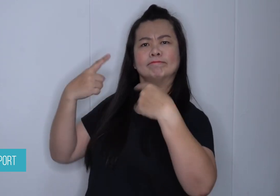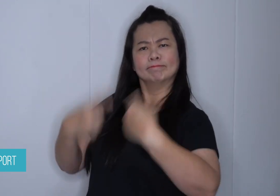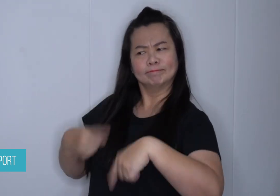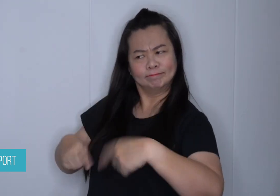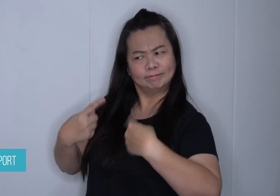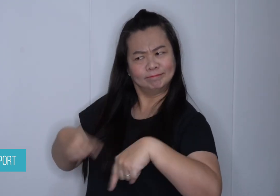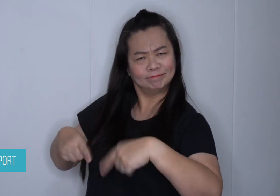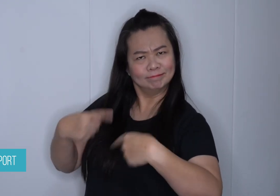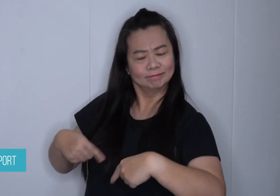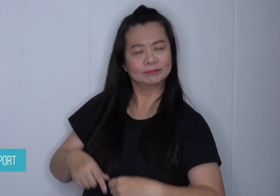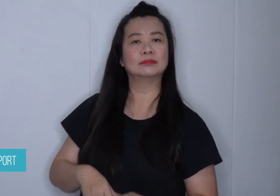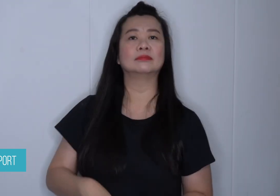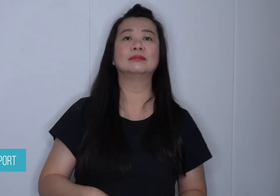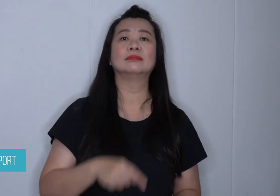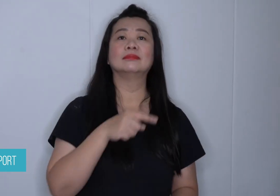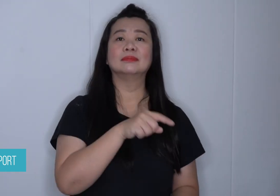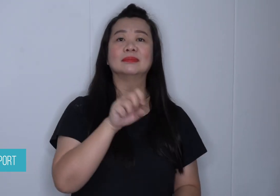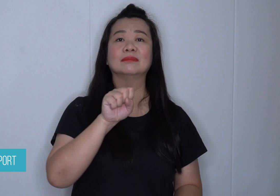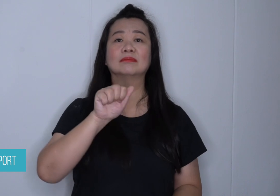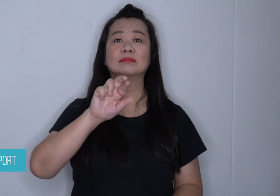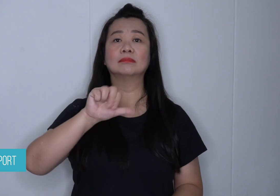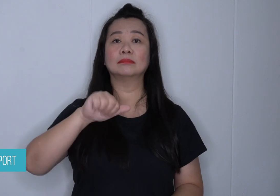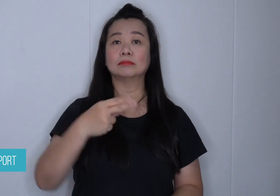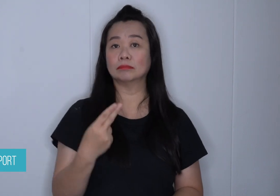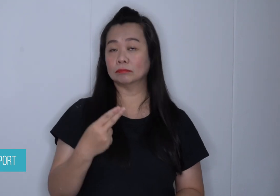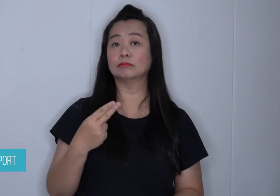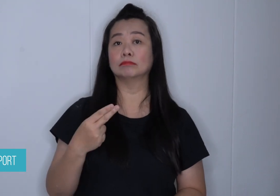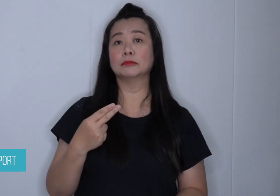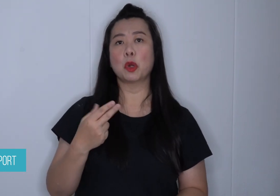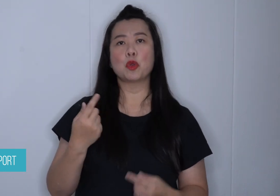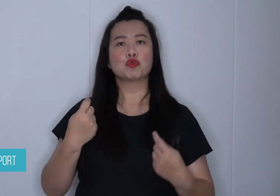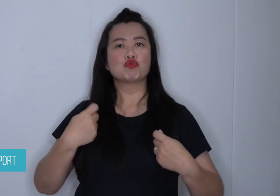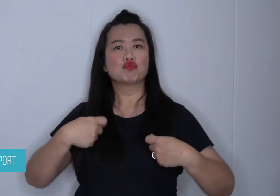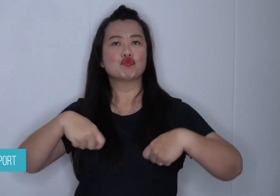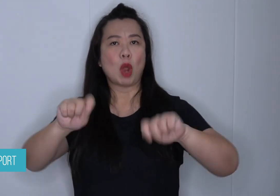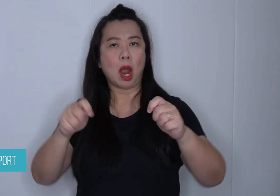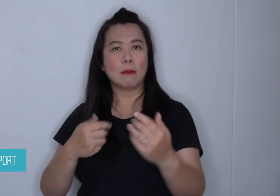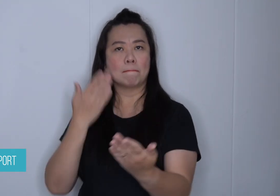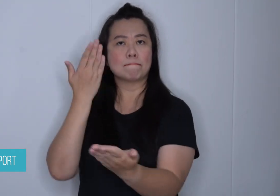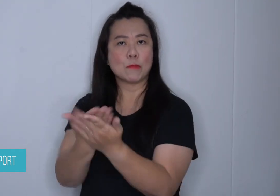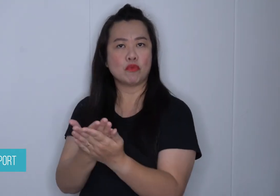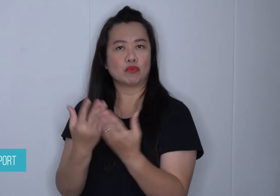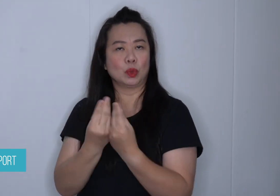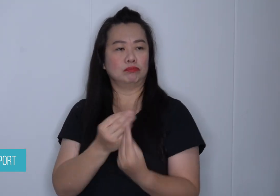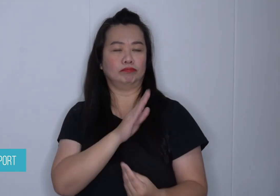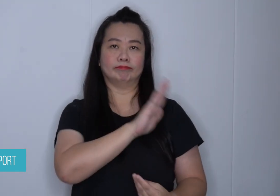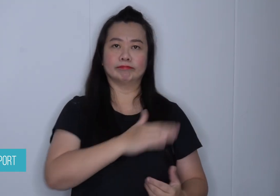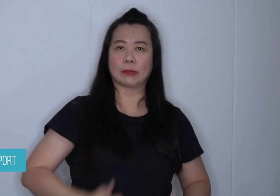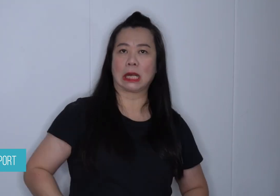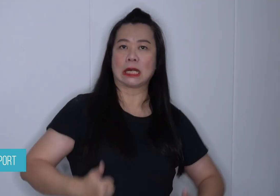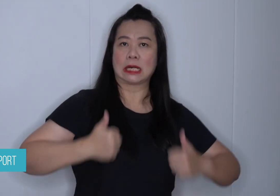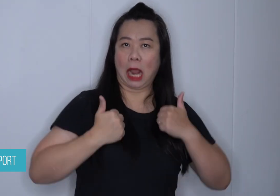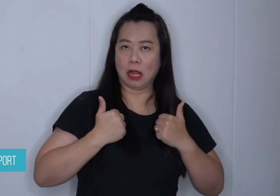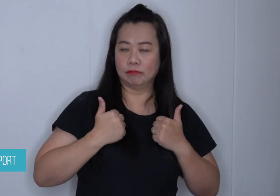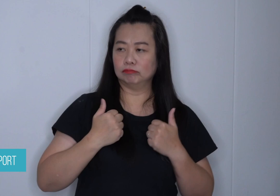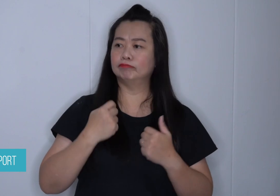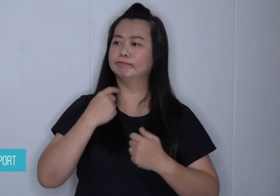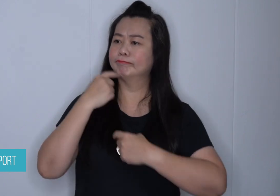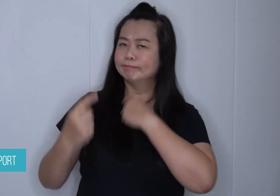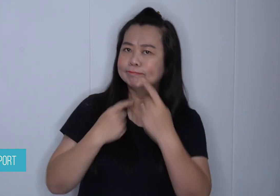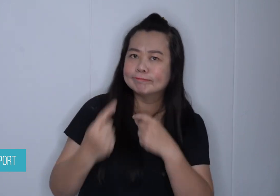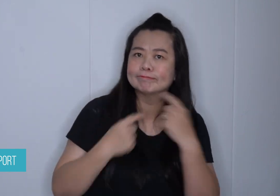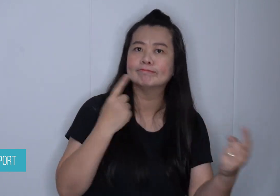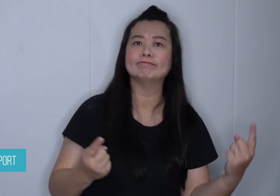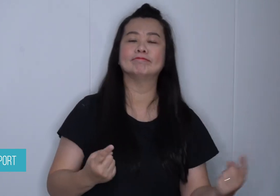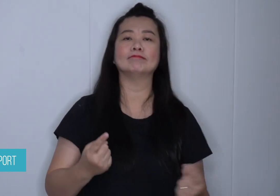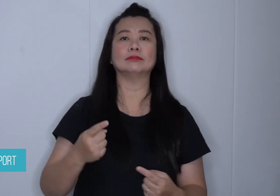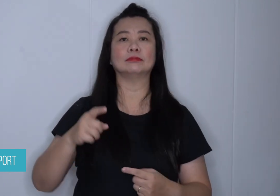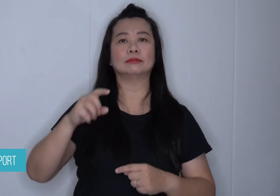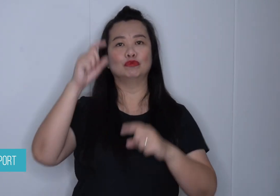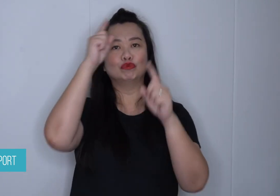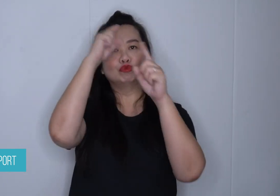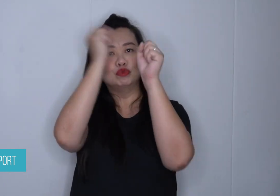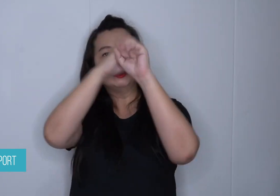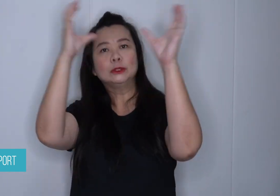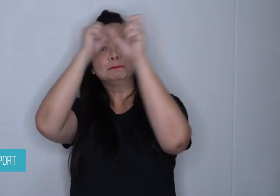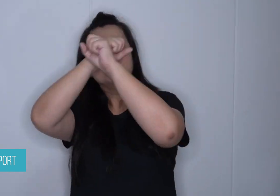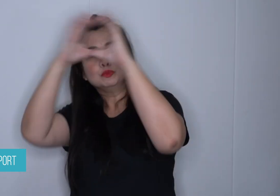Sarah wants to use her life as proof that there are no limit